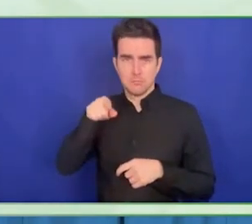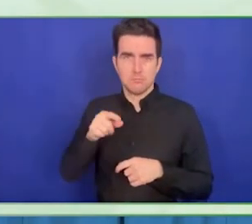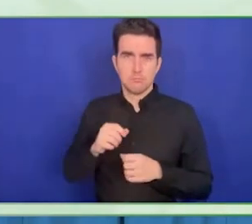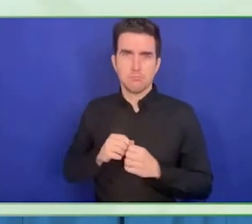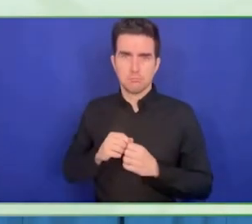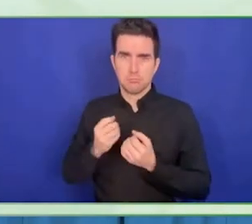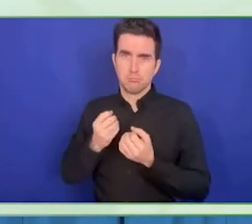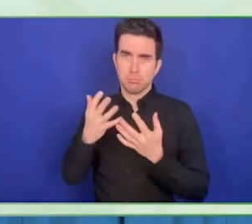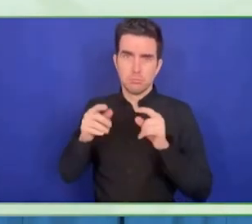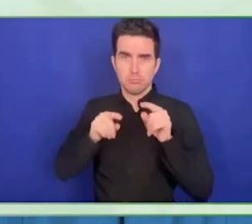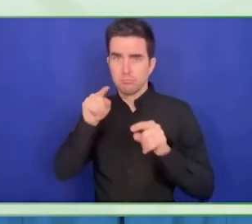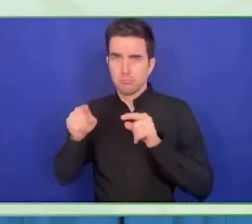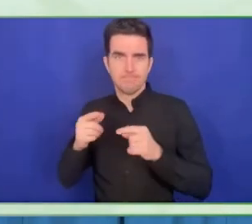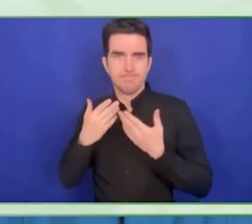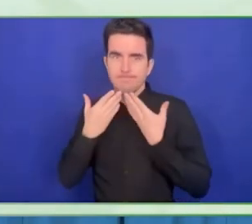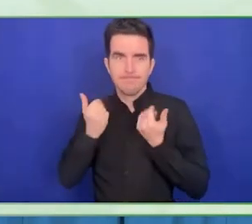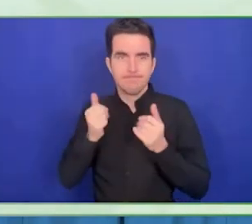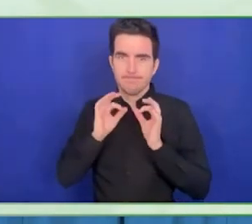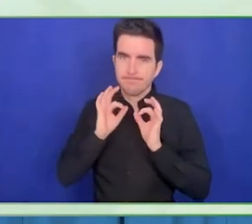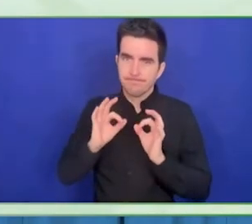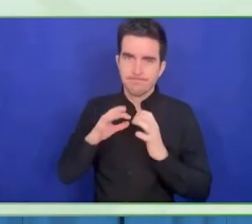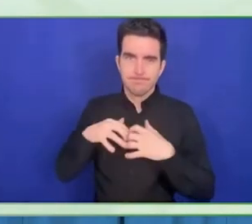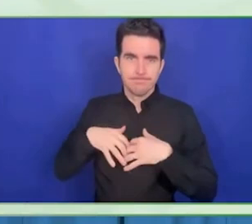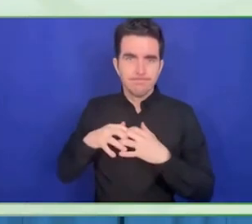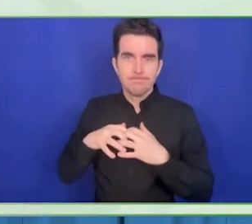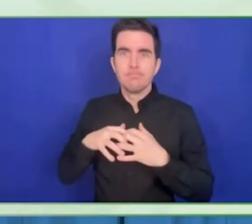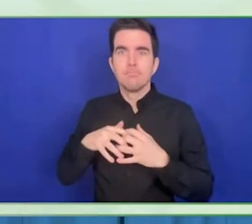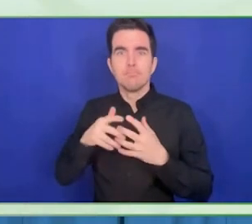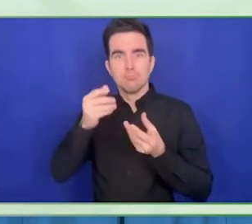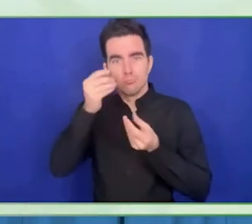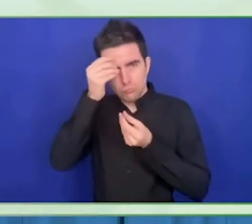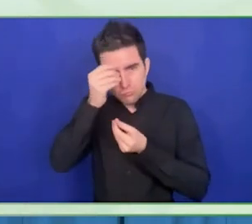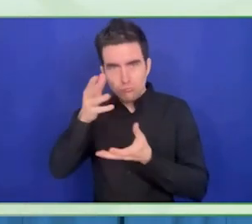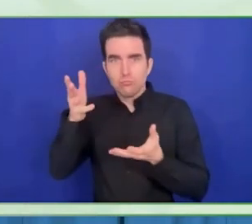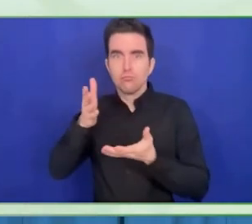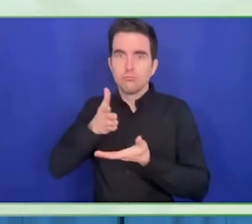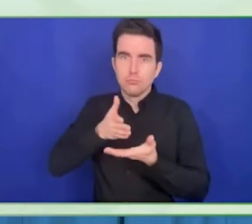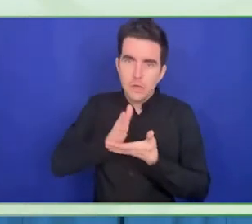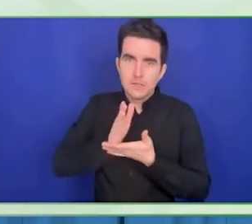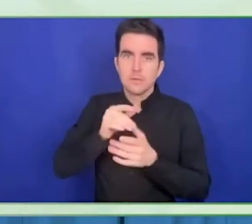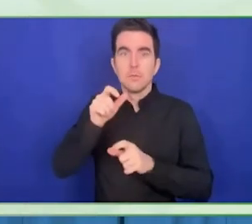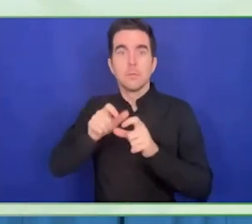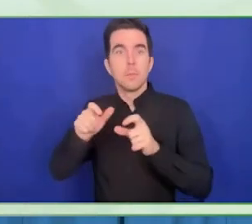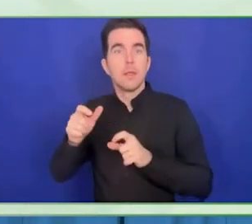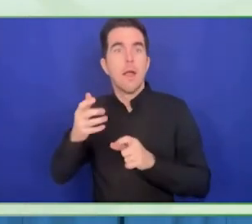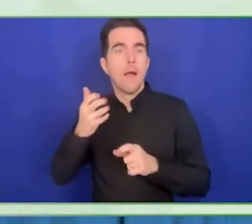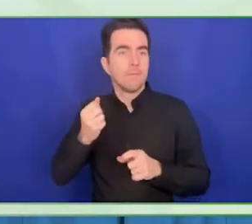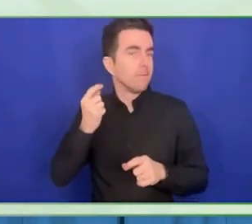and women learned about their rights, sexual rights, equality